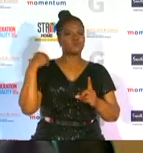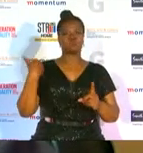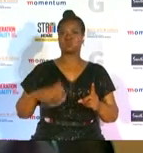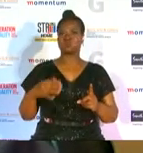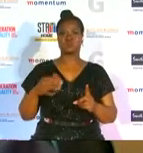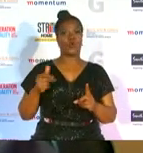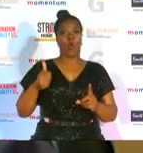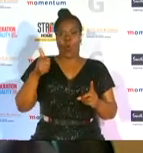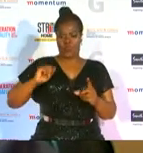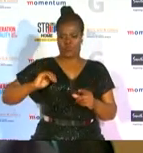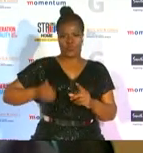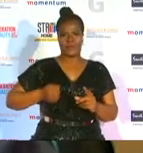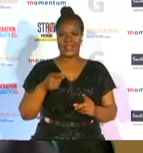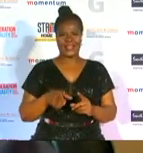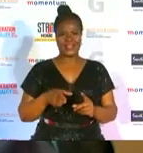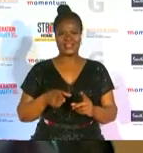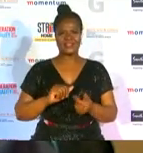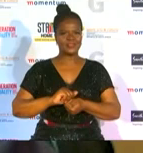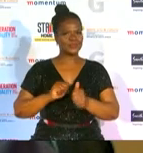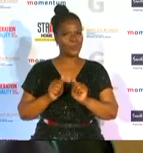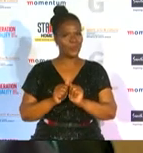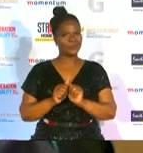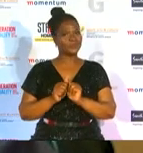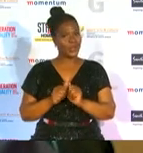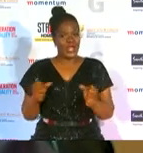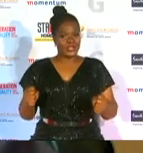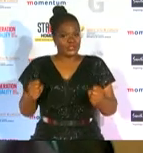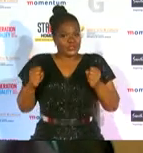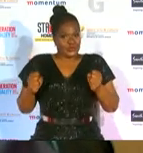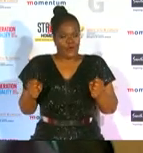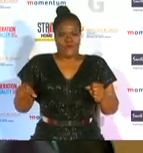who have been trailblazers in their field castasymenya